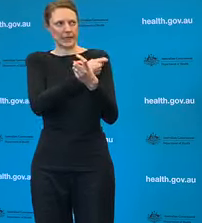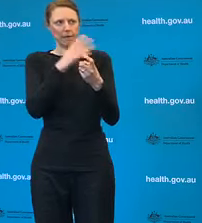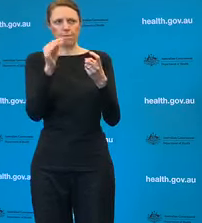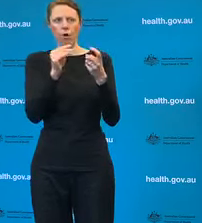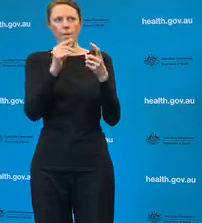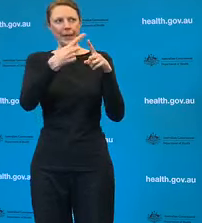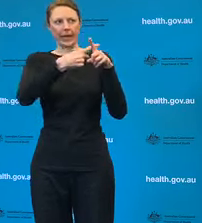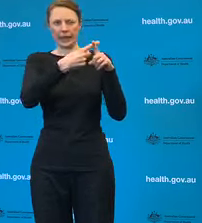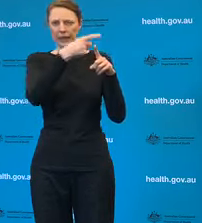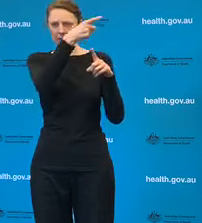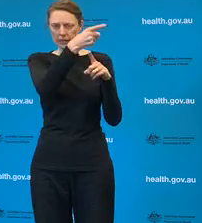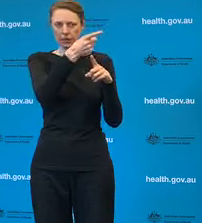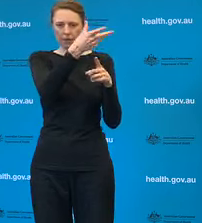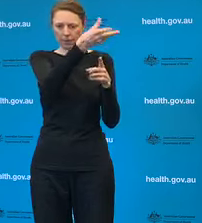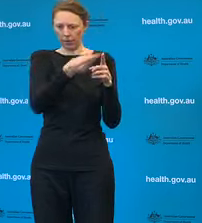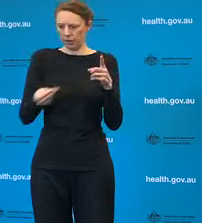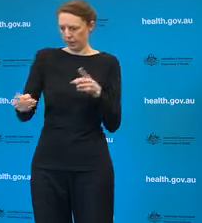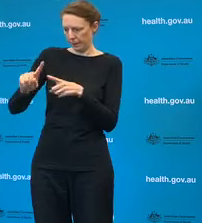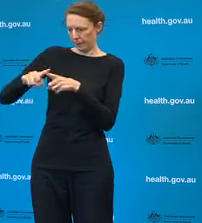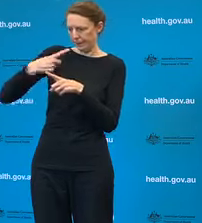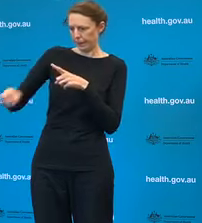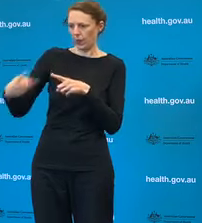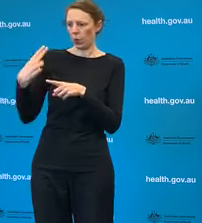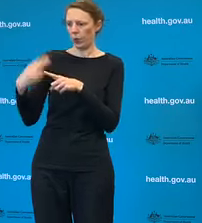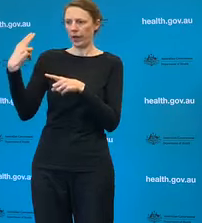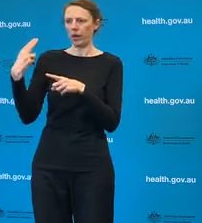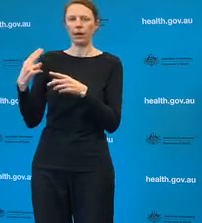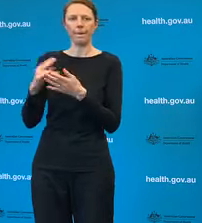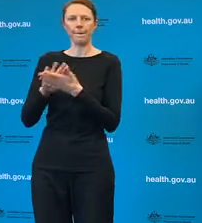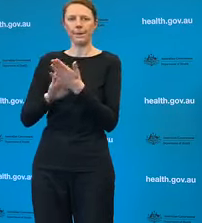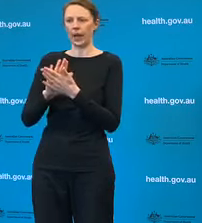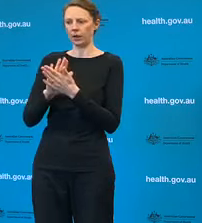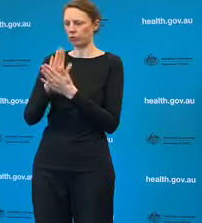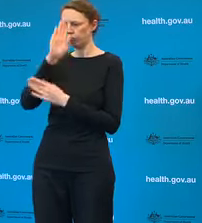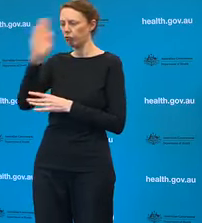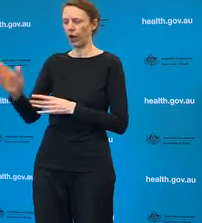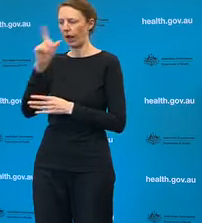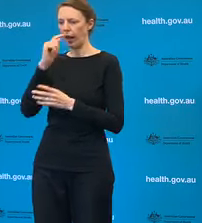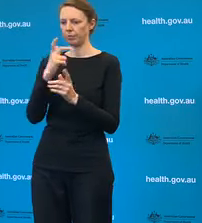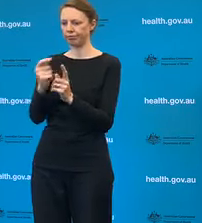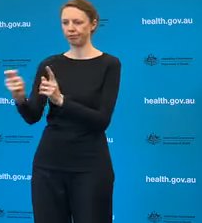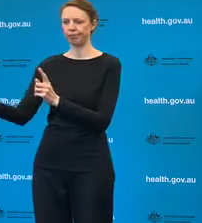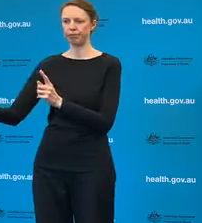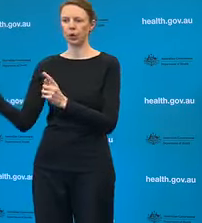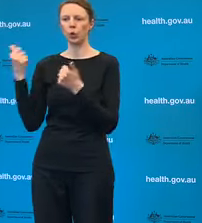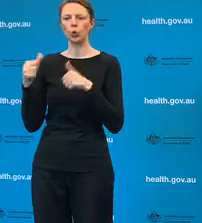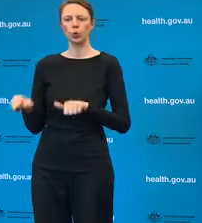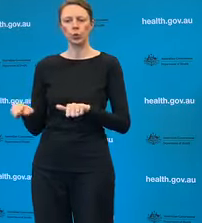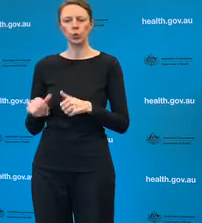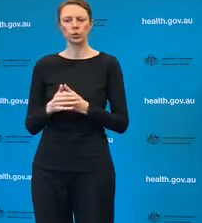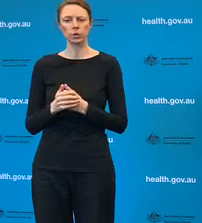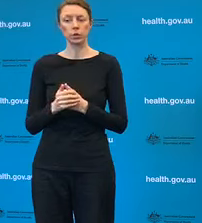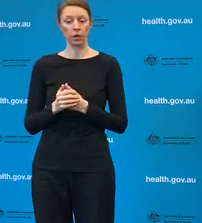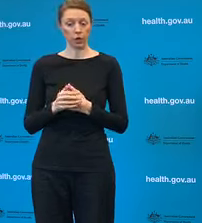that vaccine before it goes through the normal amount of trials, the normal amount of volunteer test subjects, that sort of thing. Would Australia